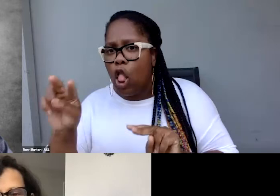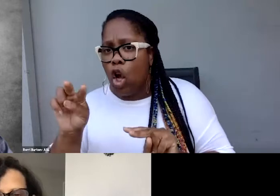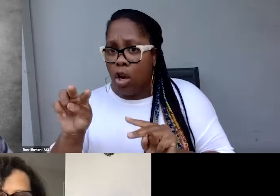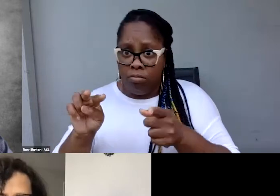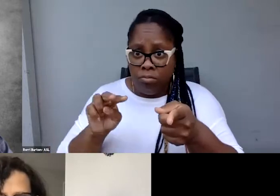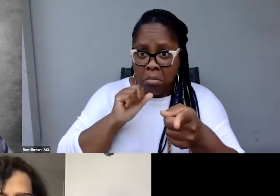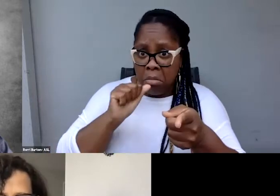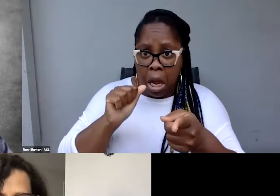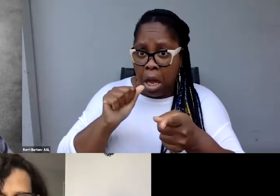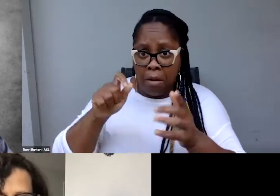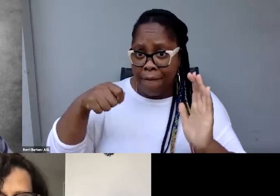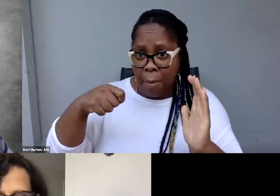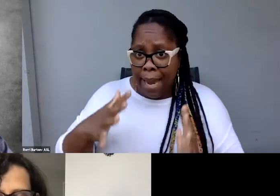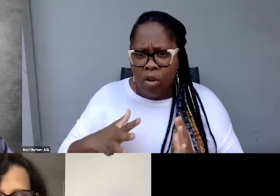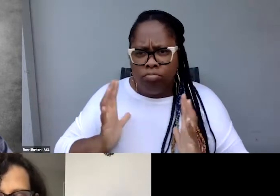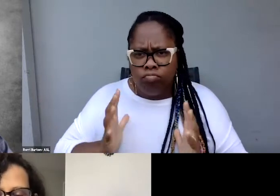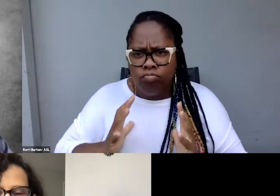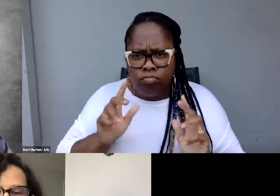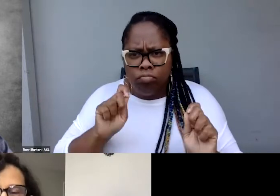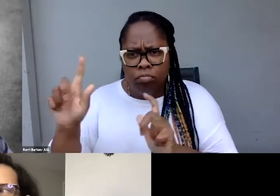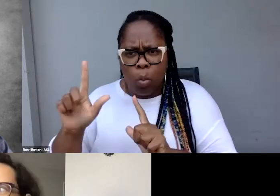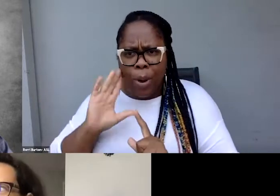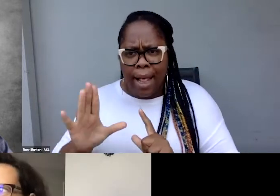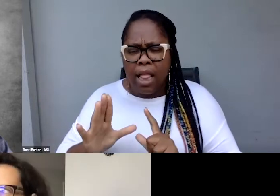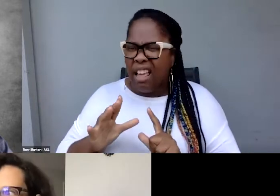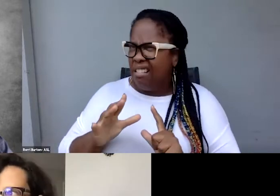I don't think it's up there yet. I can't remember.